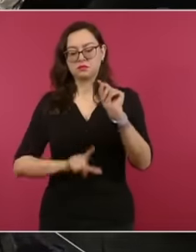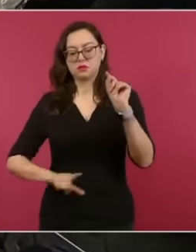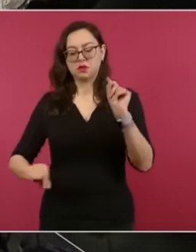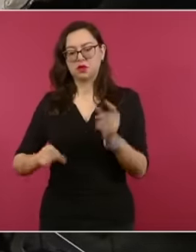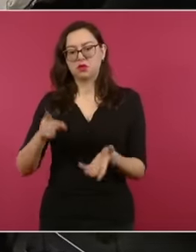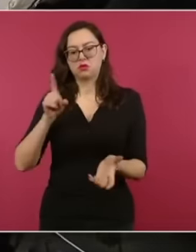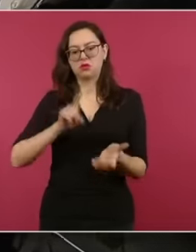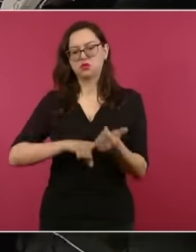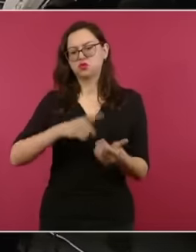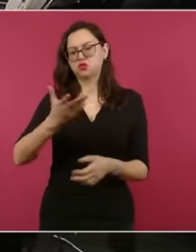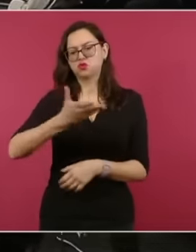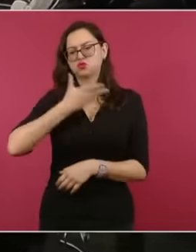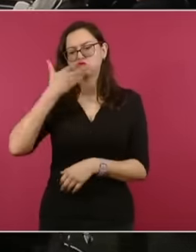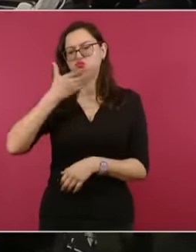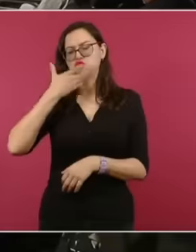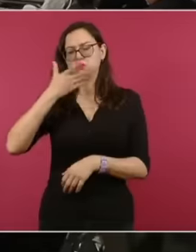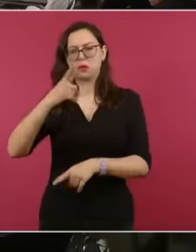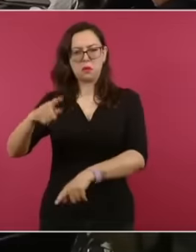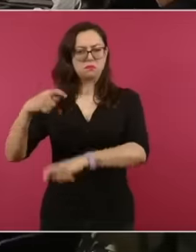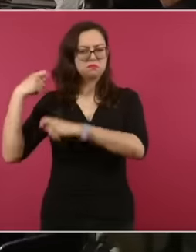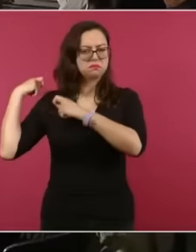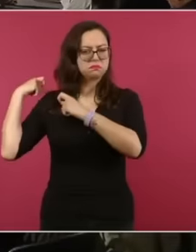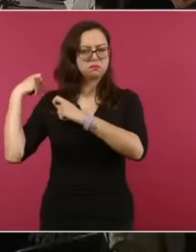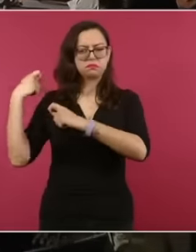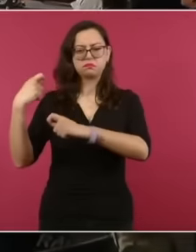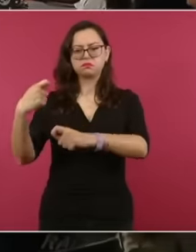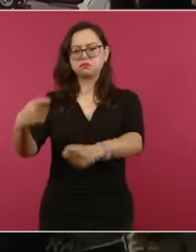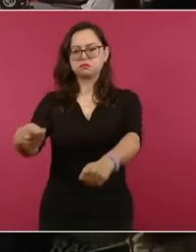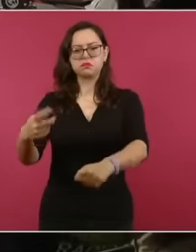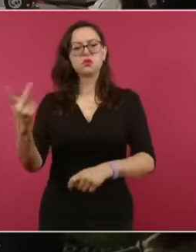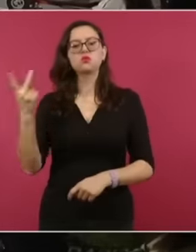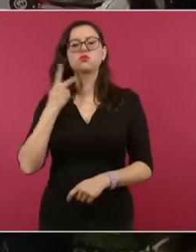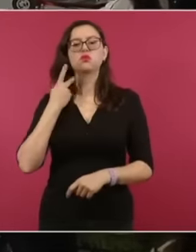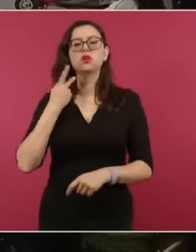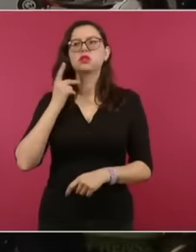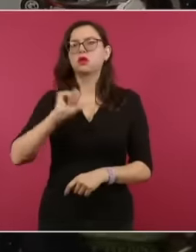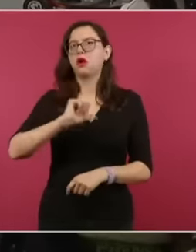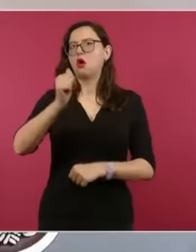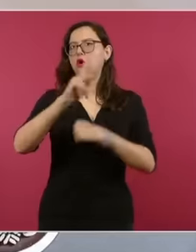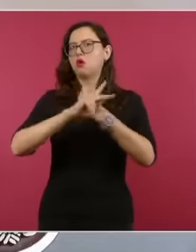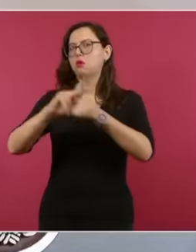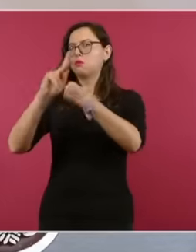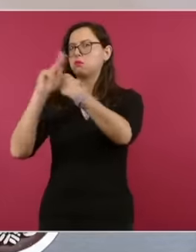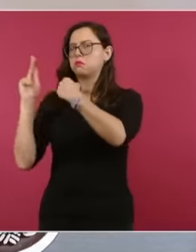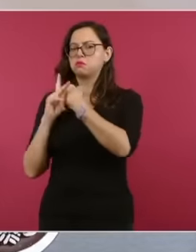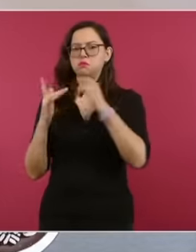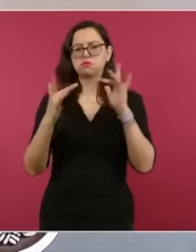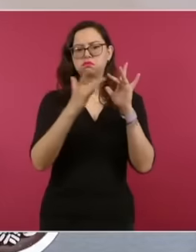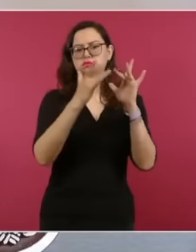López Obrador made before the International Court that will leave the Ecuadorian government speechless